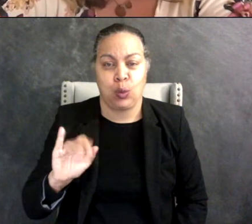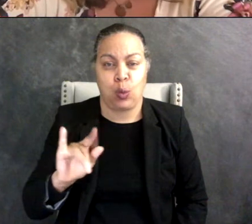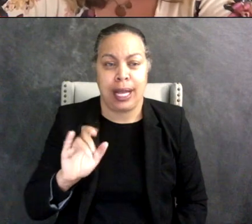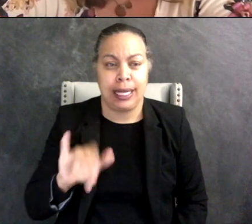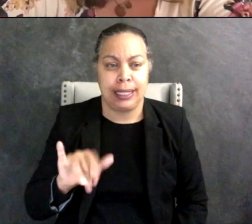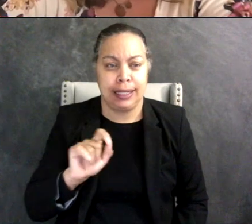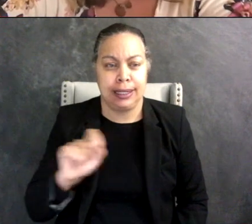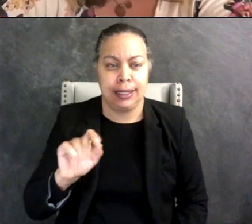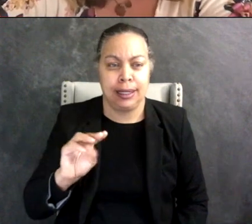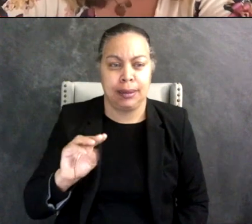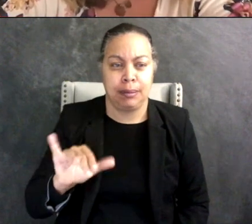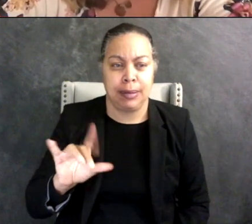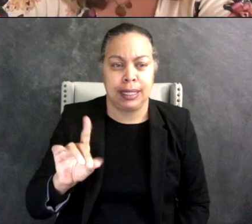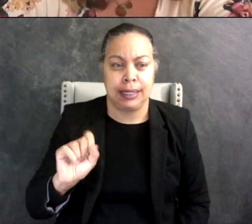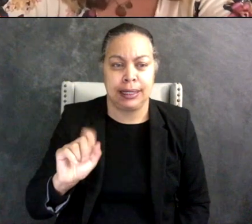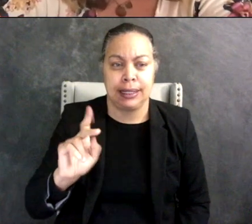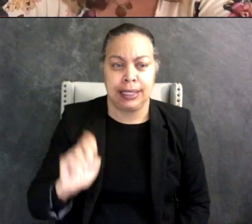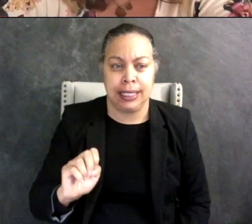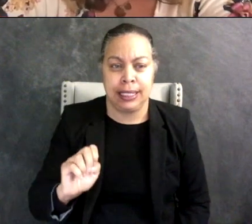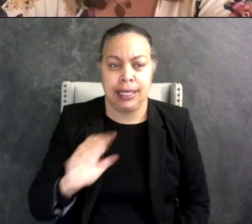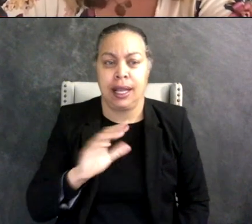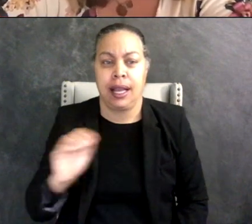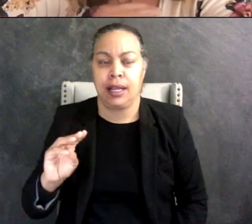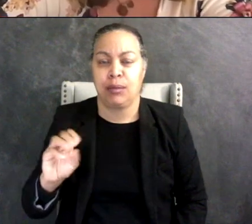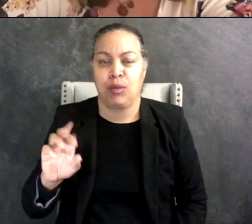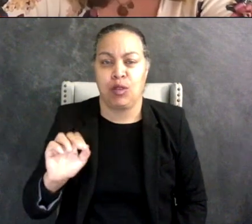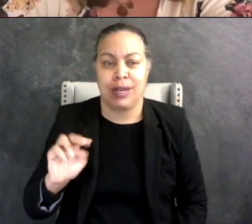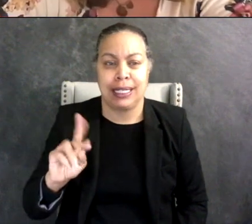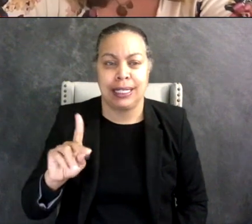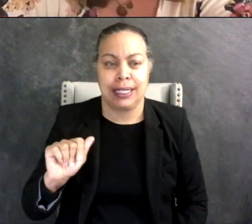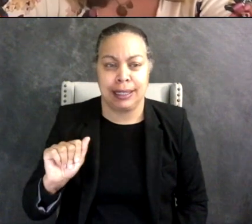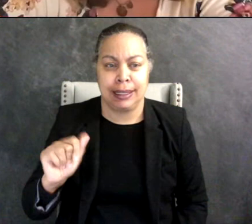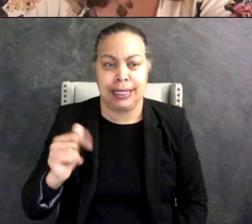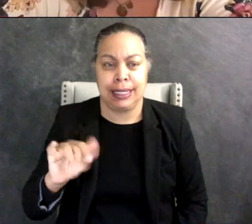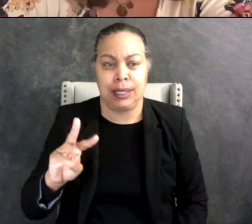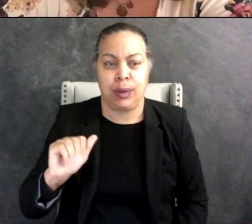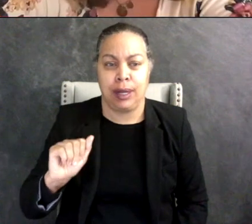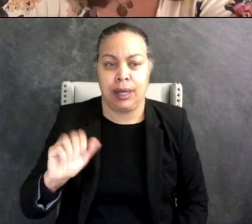from the Autistic Women and Non-binary Network (AWN). We're really excited to be working together to